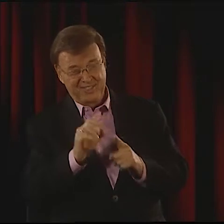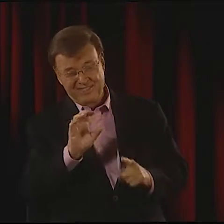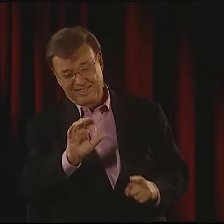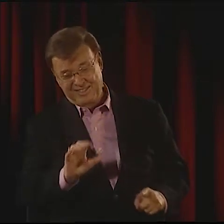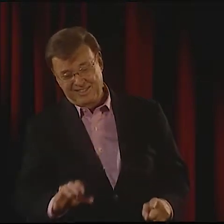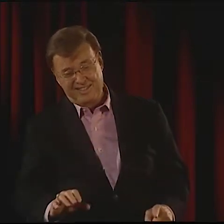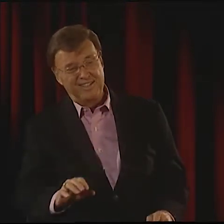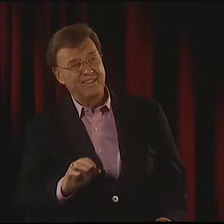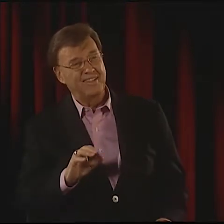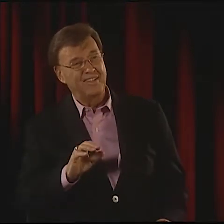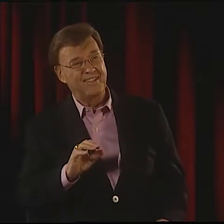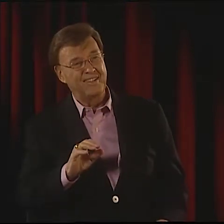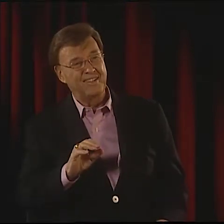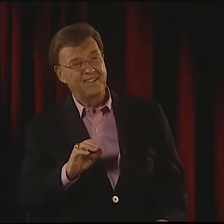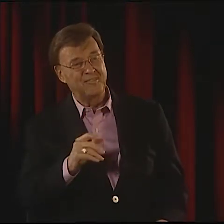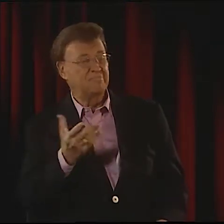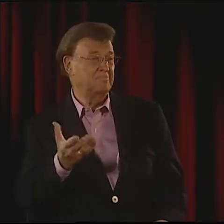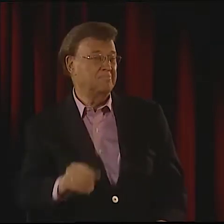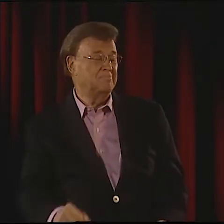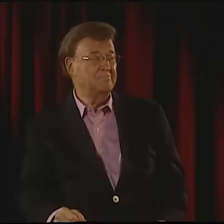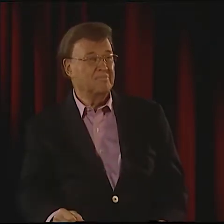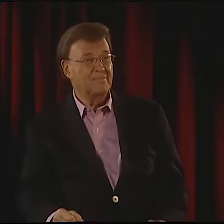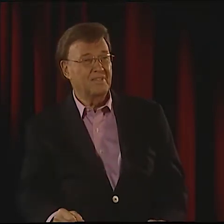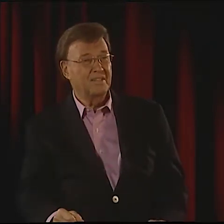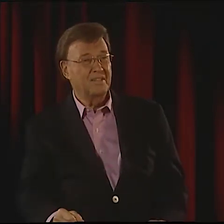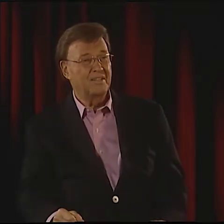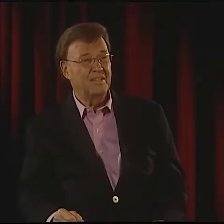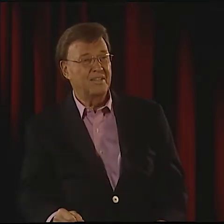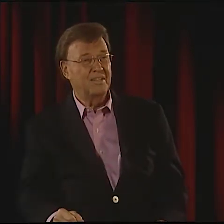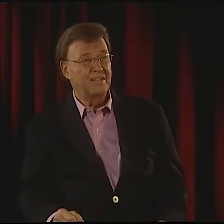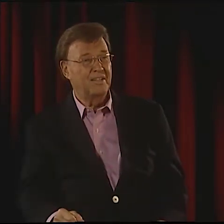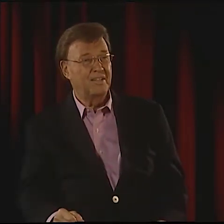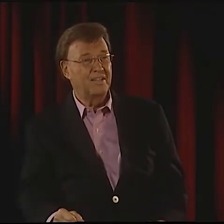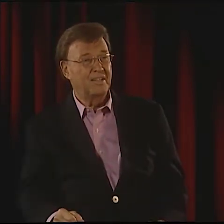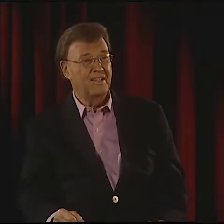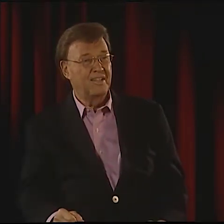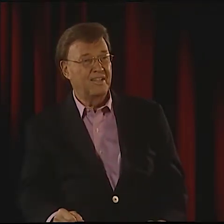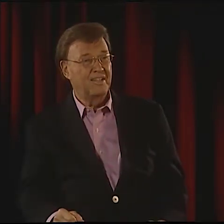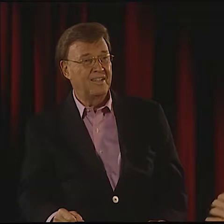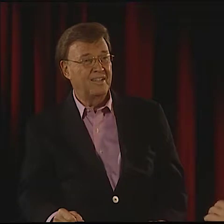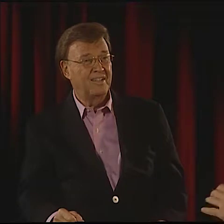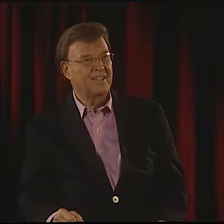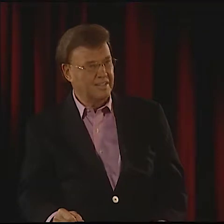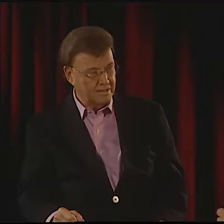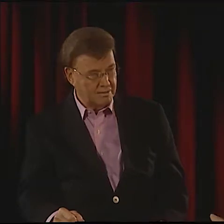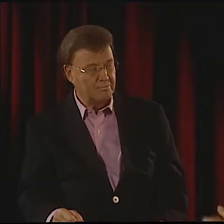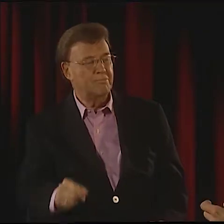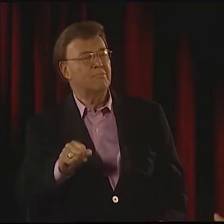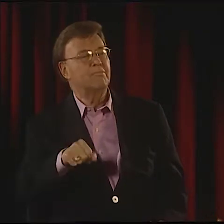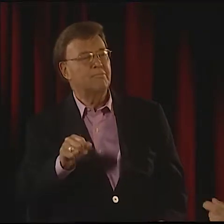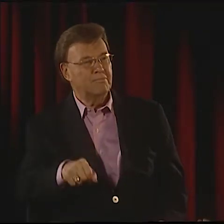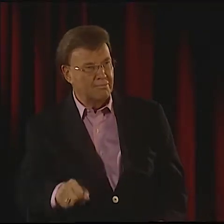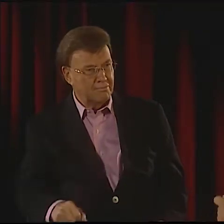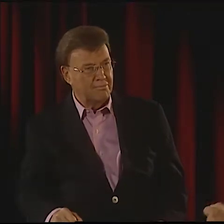I HAD TRIED TO WRITE, ACTUALLY, SORT OF THOSE WORDS IN A SONG, MUSIC FOR THE EYE.